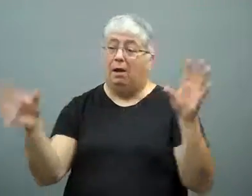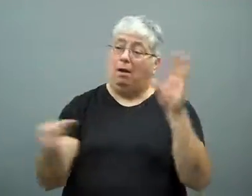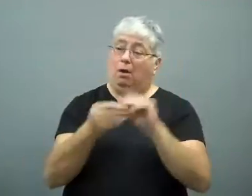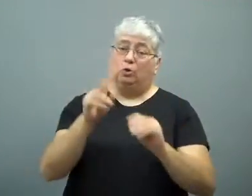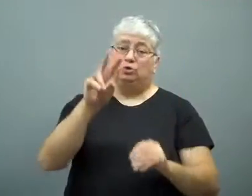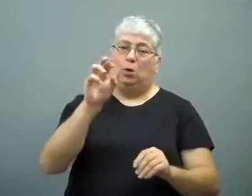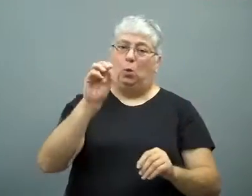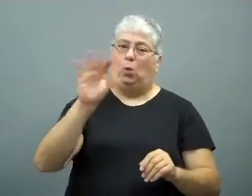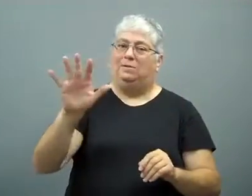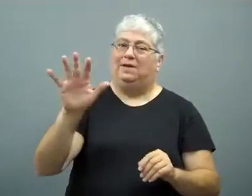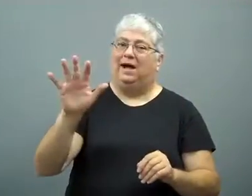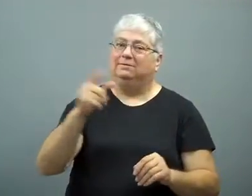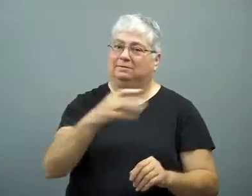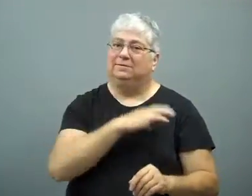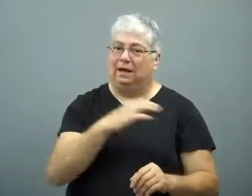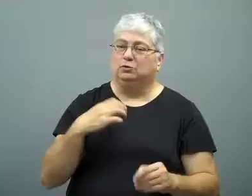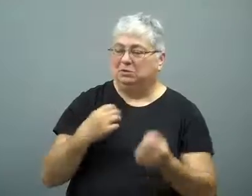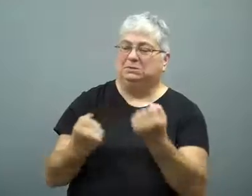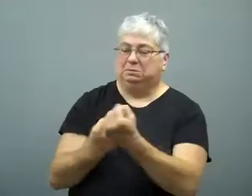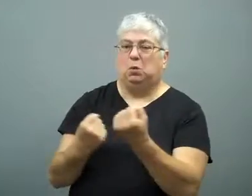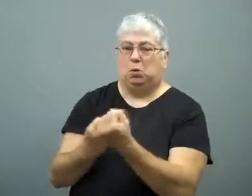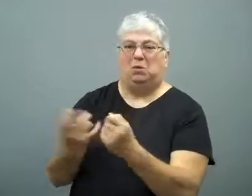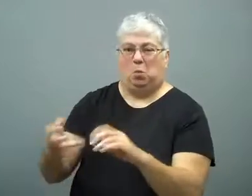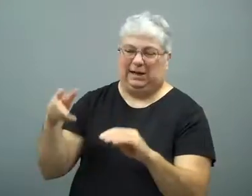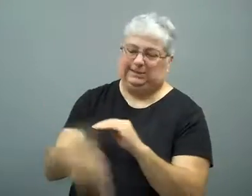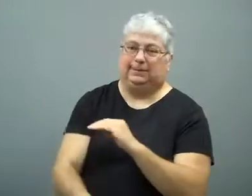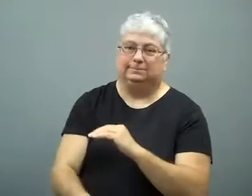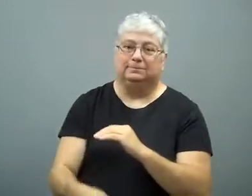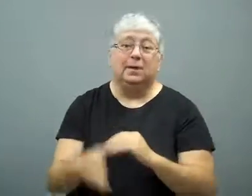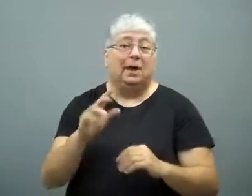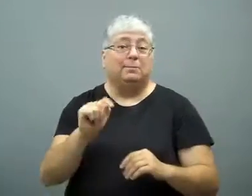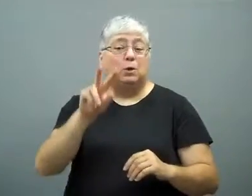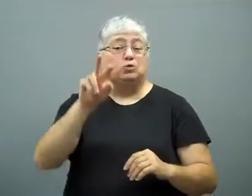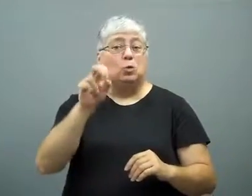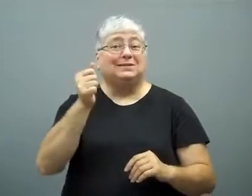That meant a total of 205 votes were in favor of cutting the funding.